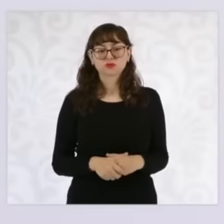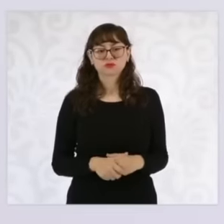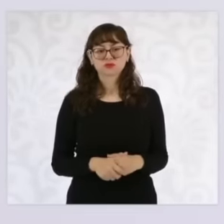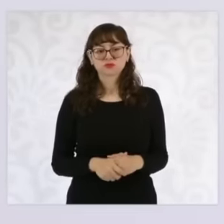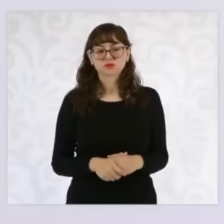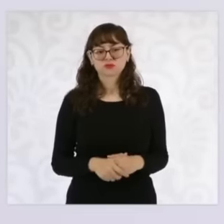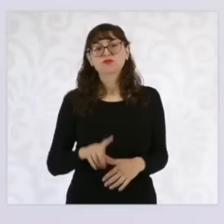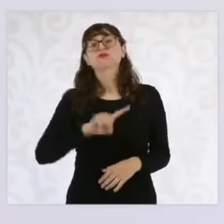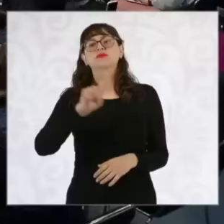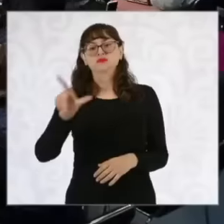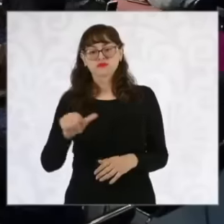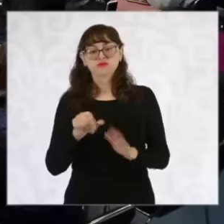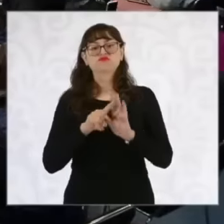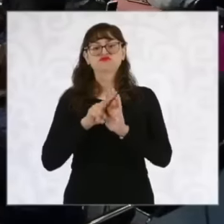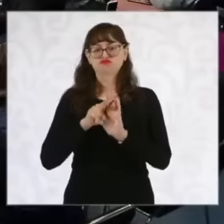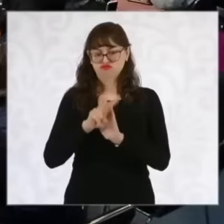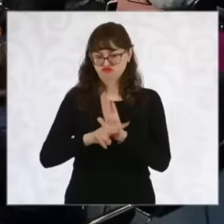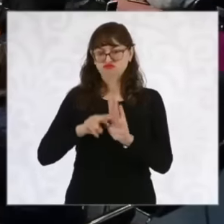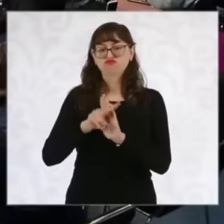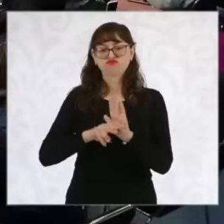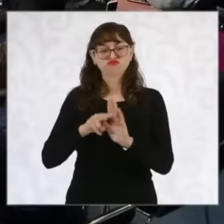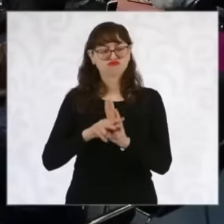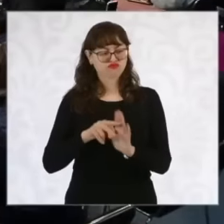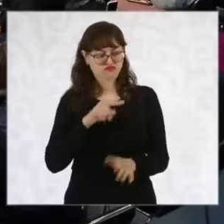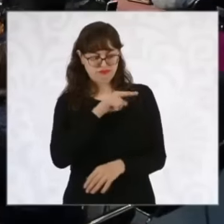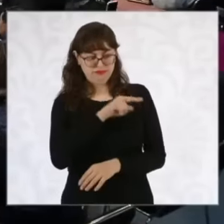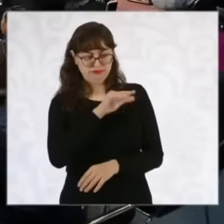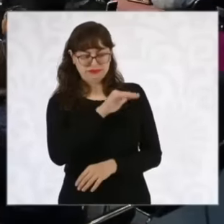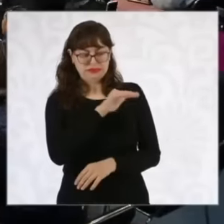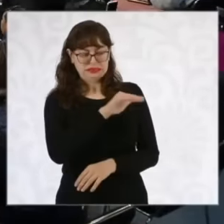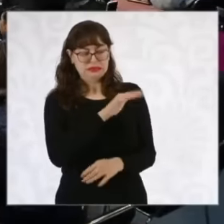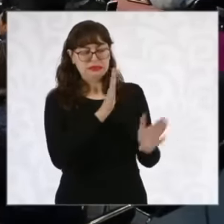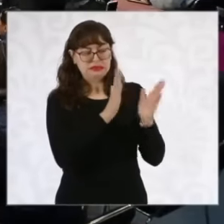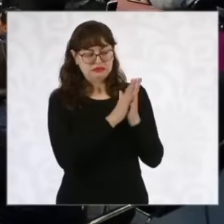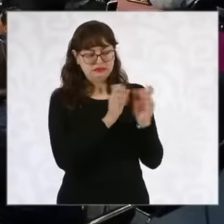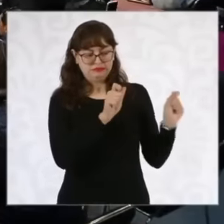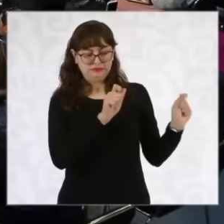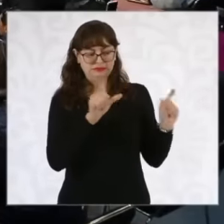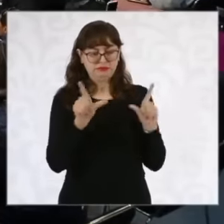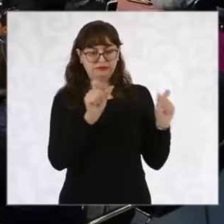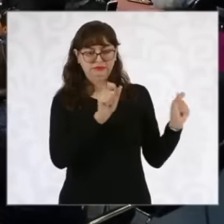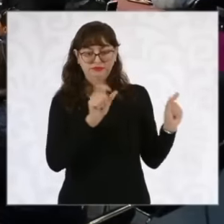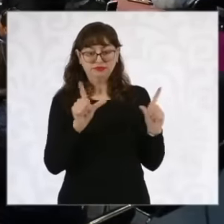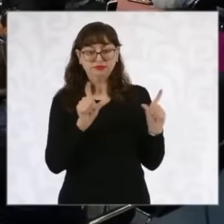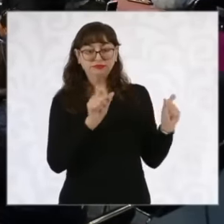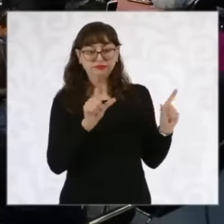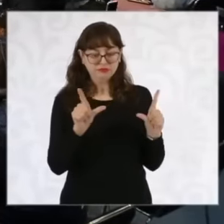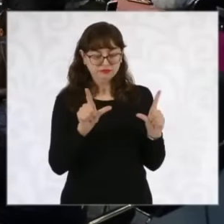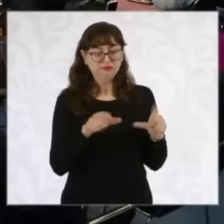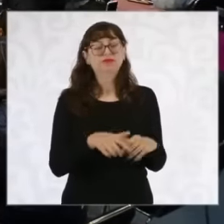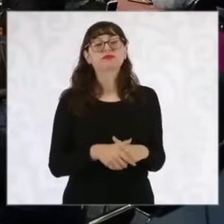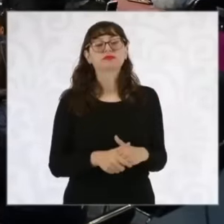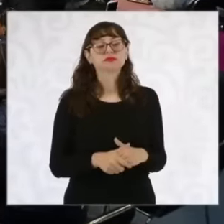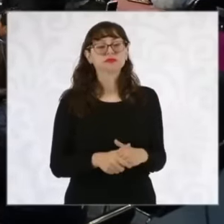some videos came out but I asked the cabinet for them. I don't know if the